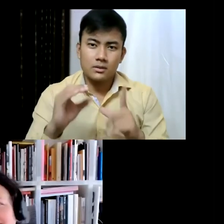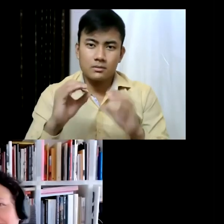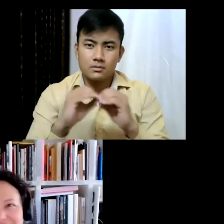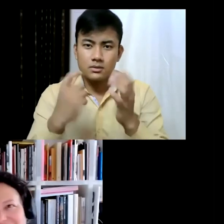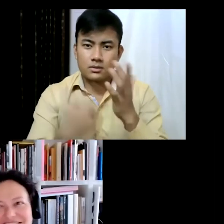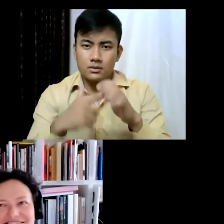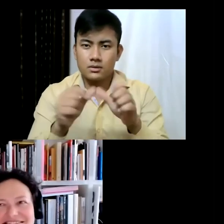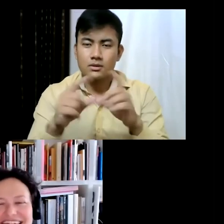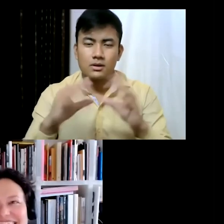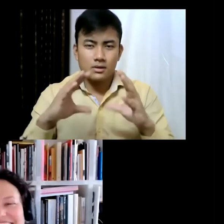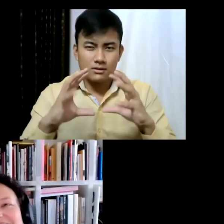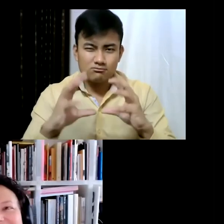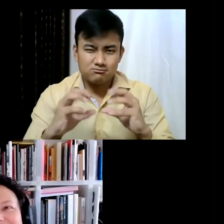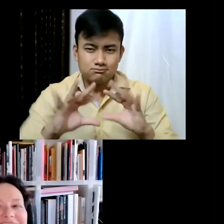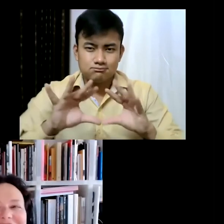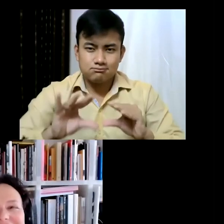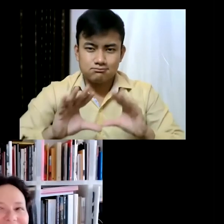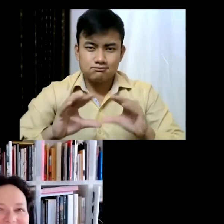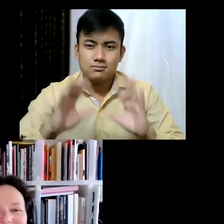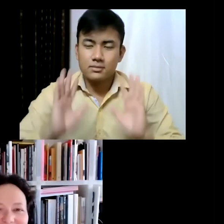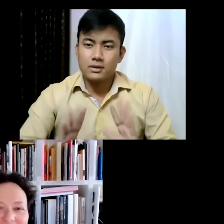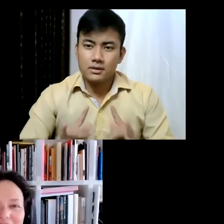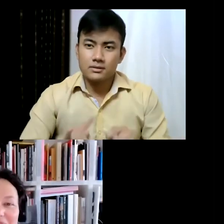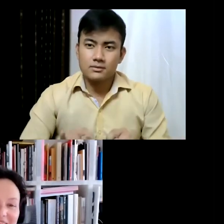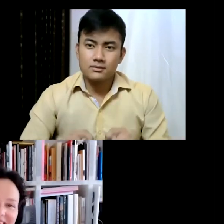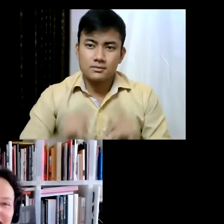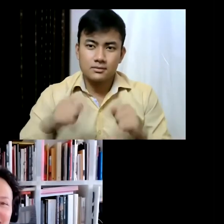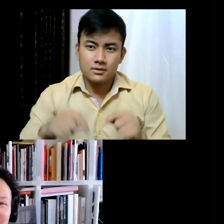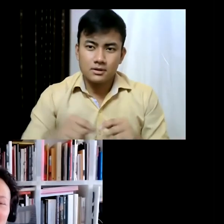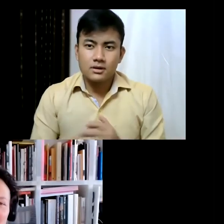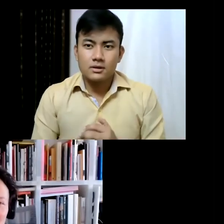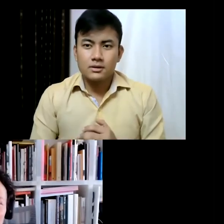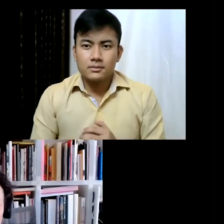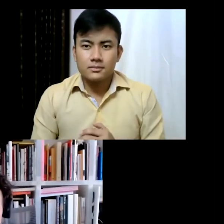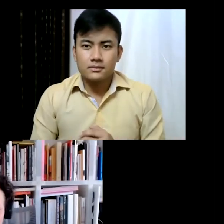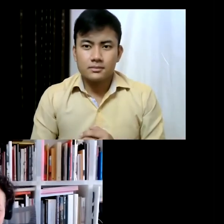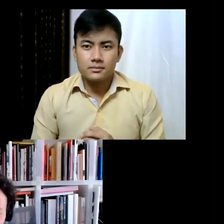it stays crunchy all day. Here it's just... I mean someone from Naples would tell you it's